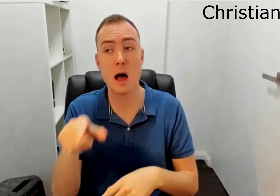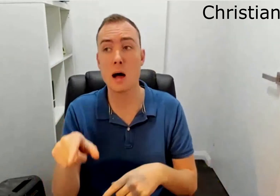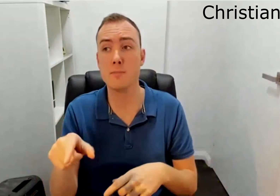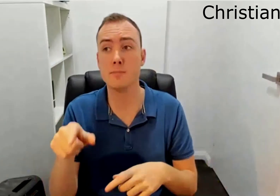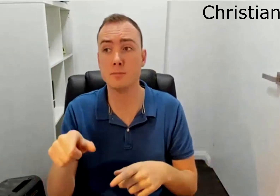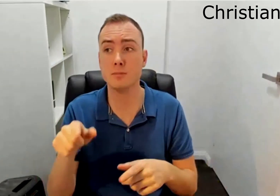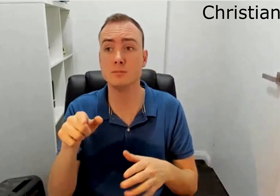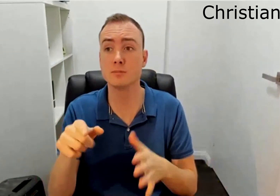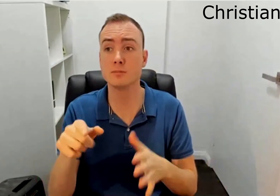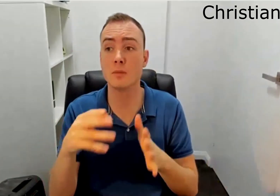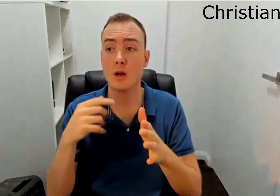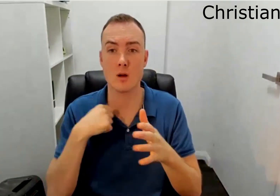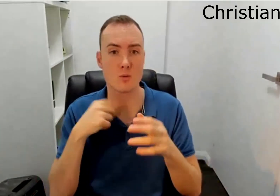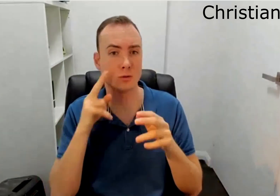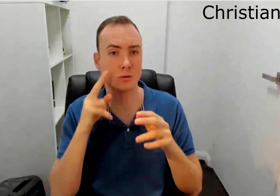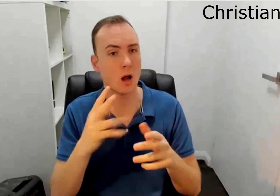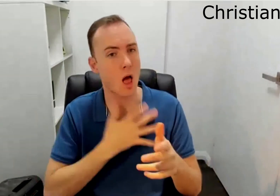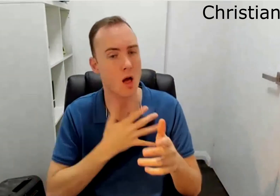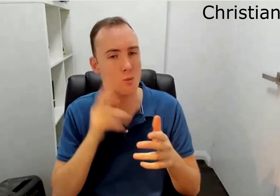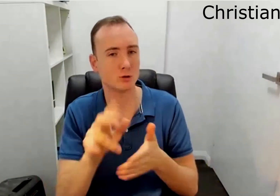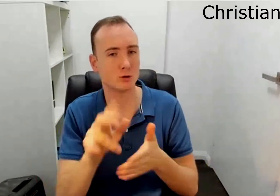So I guess i've talked about my work life but at home